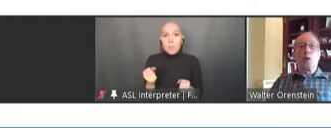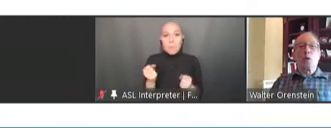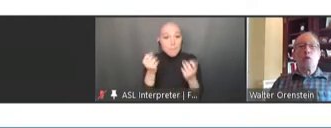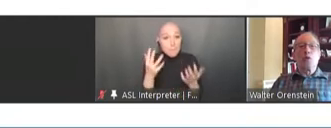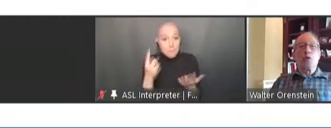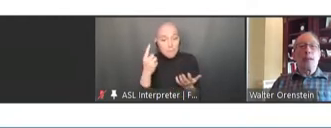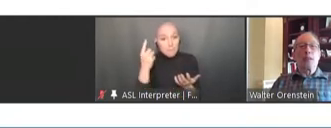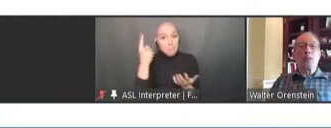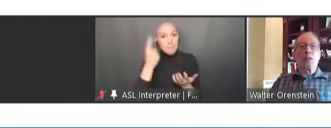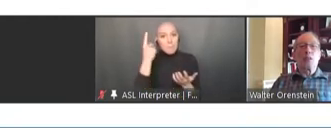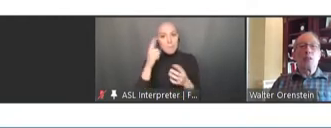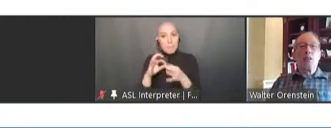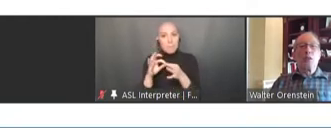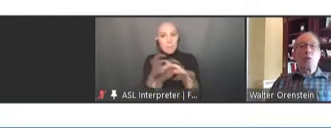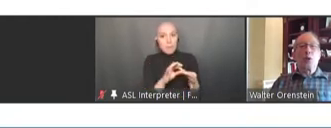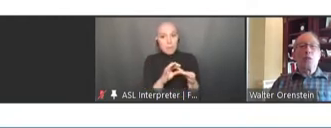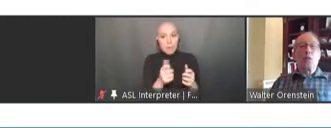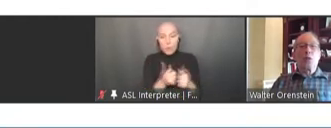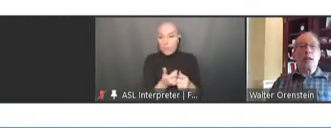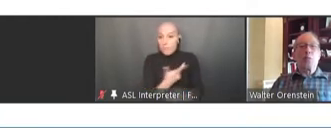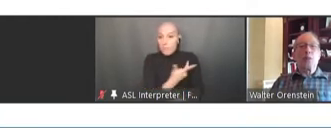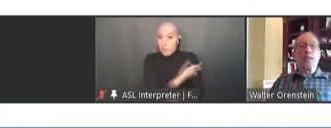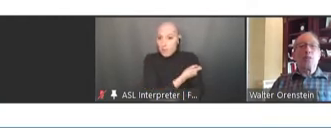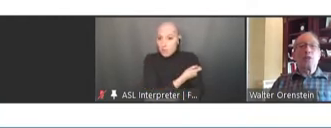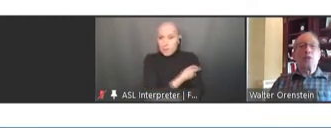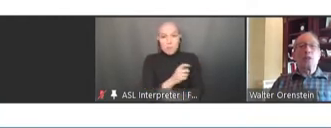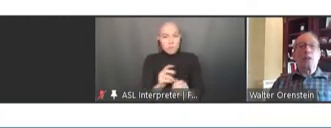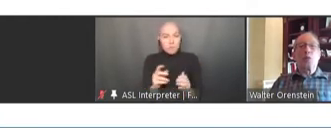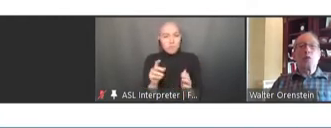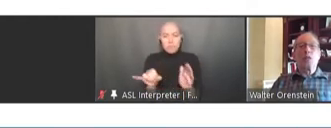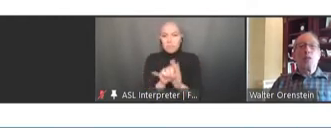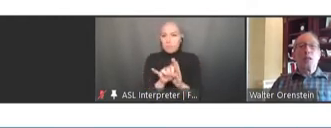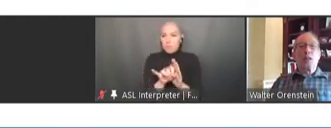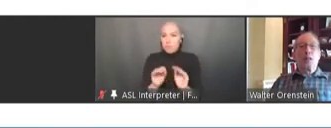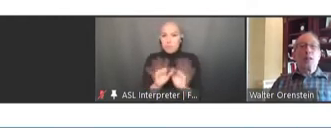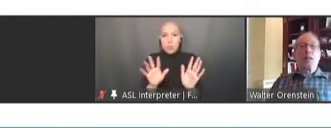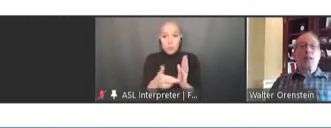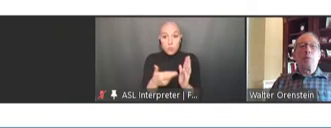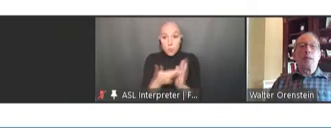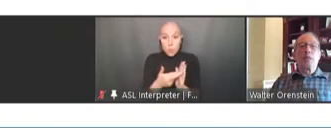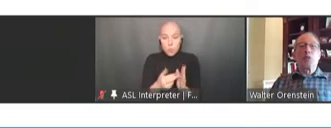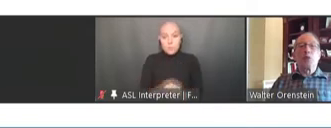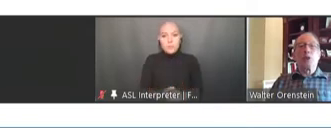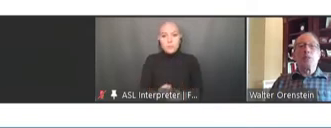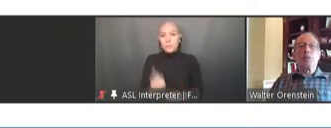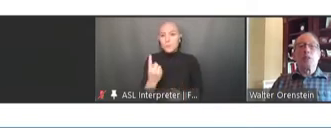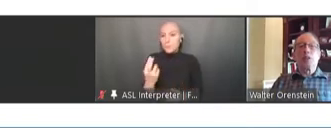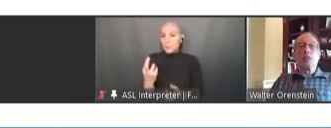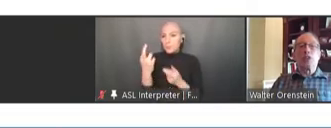role for vaccines. So, one of the recommendations there was the committee strongly encouraged the